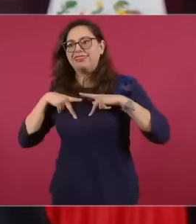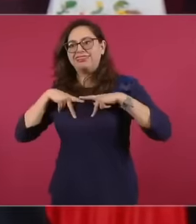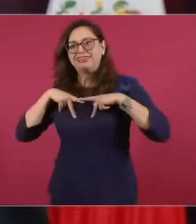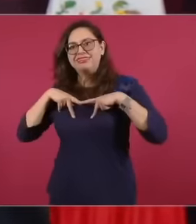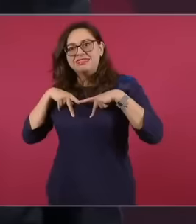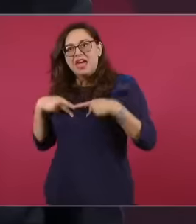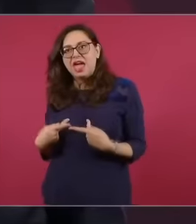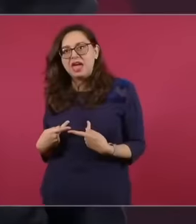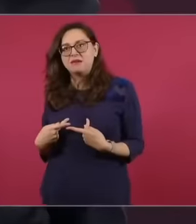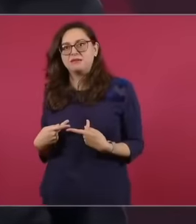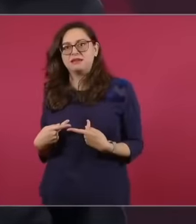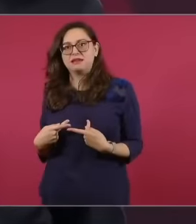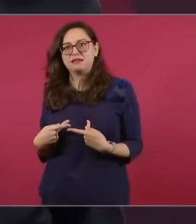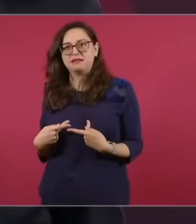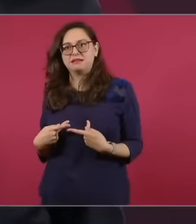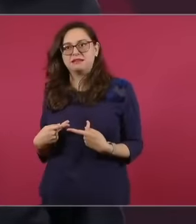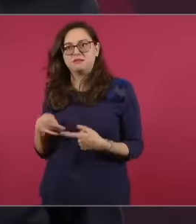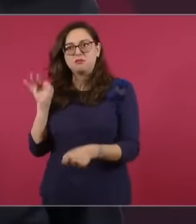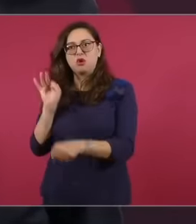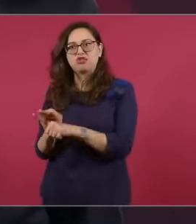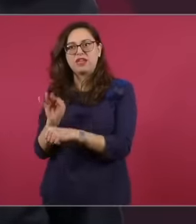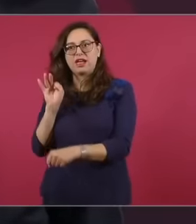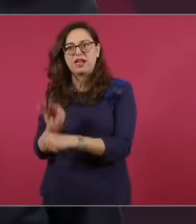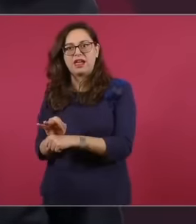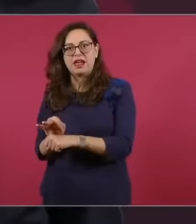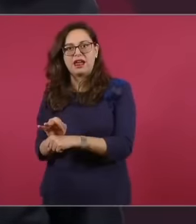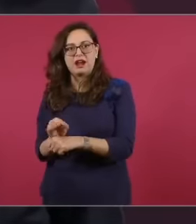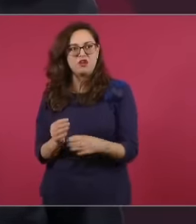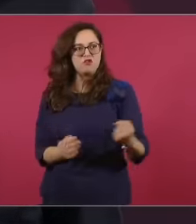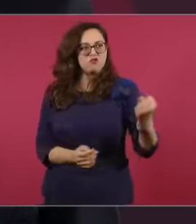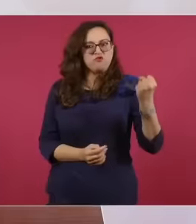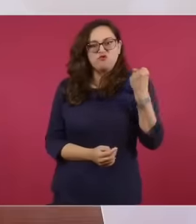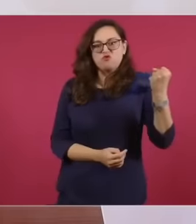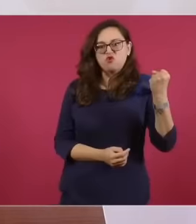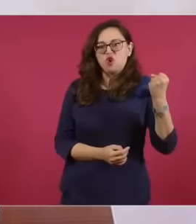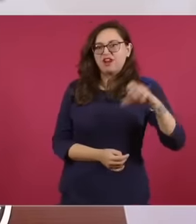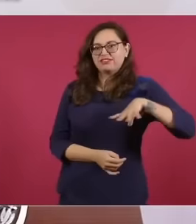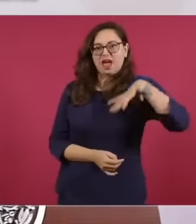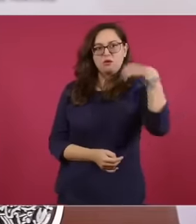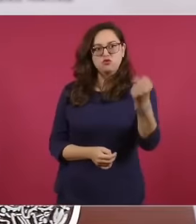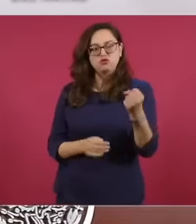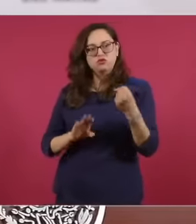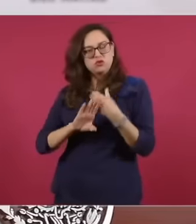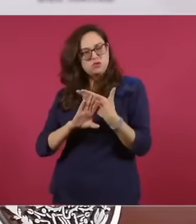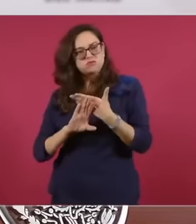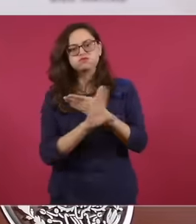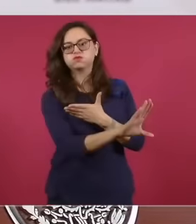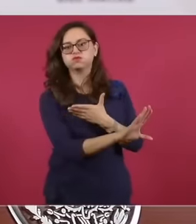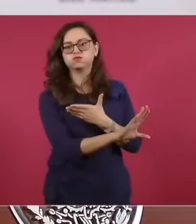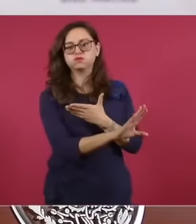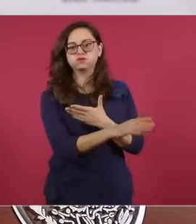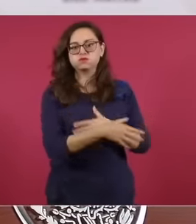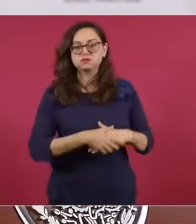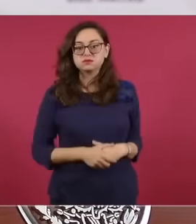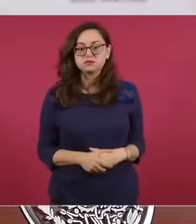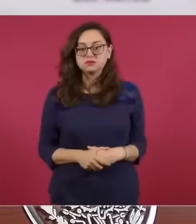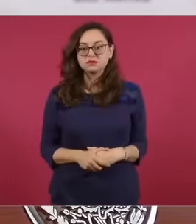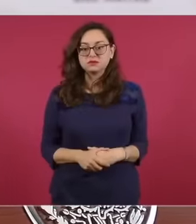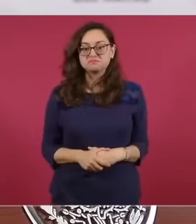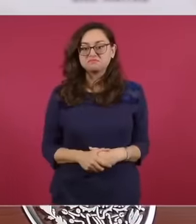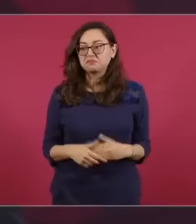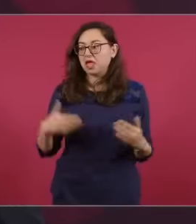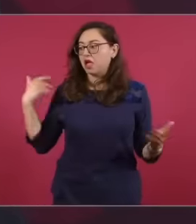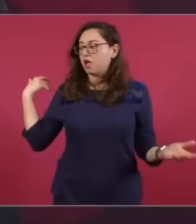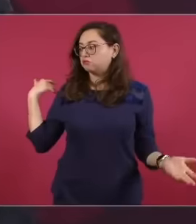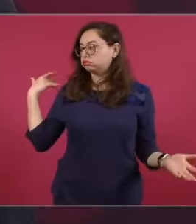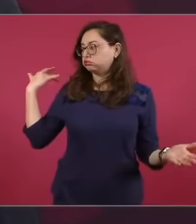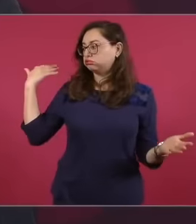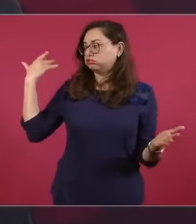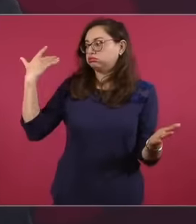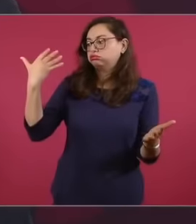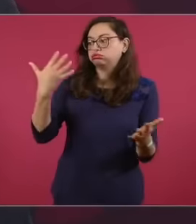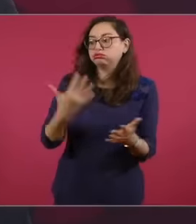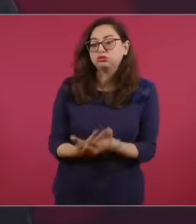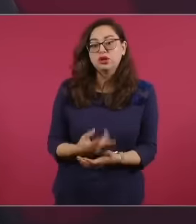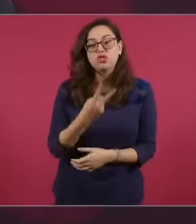committed by the strong 200 years pass and with Salinas we have